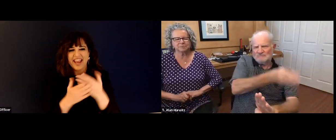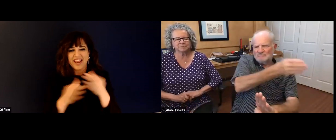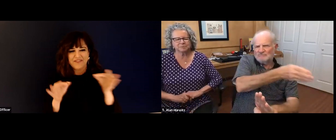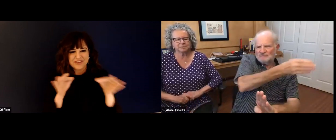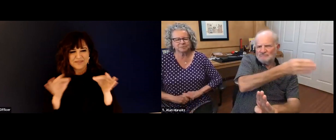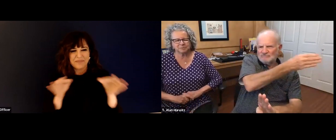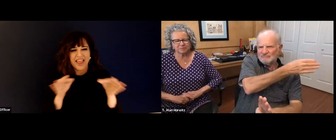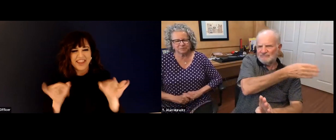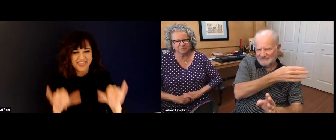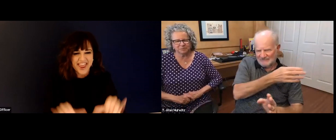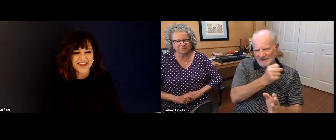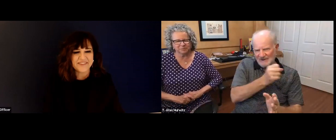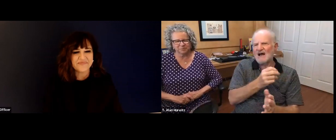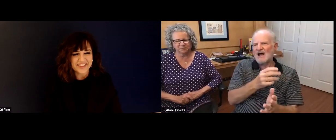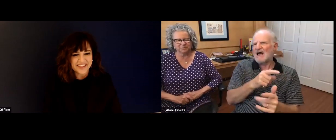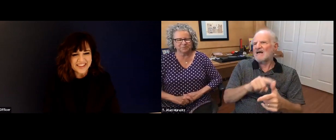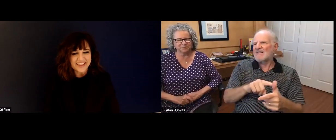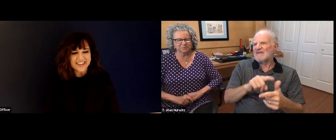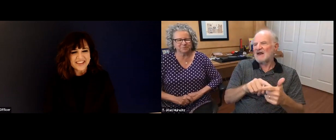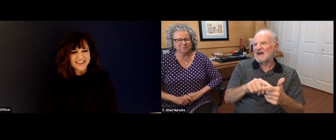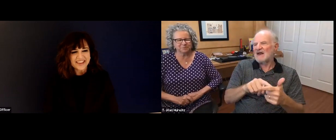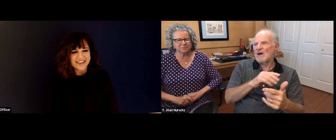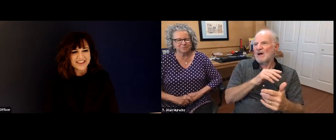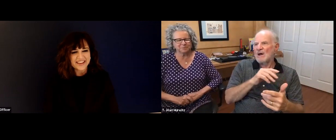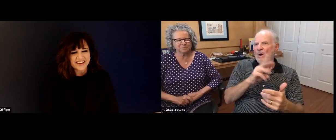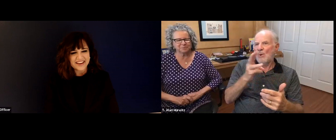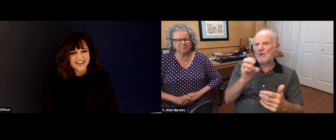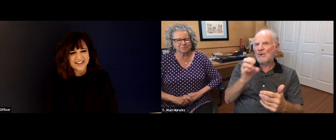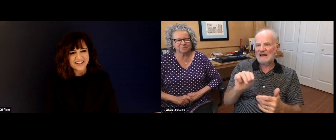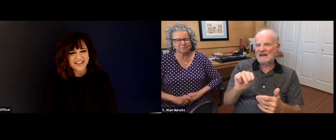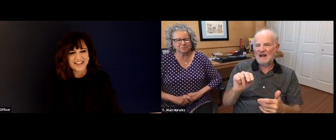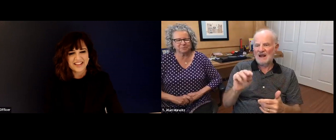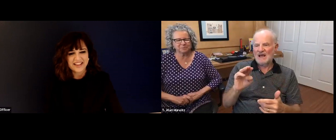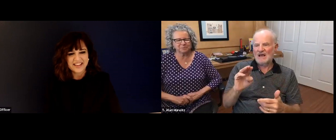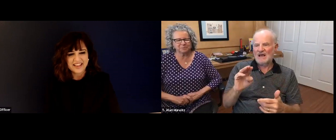for it, NAD, right. That's the way it kind of read. But the